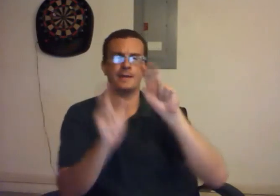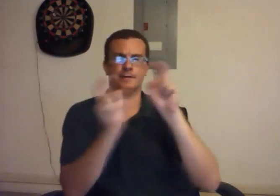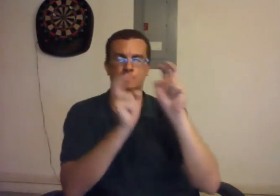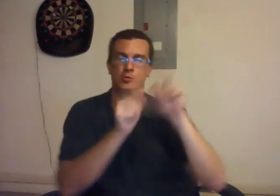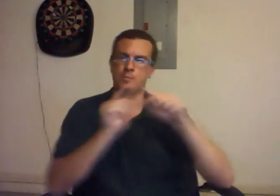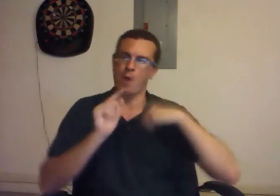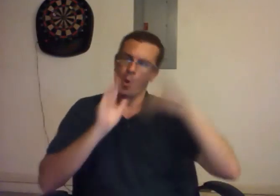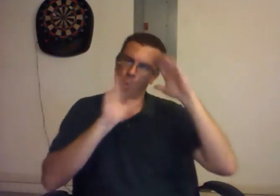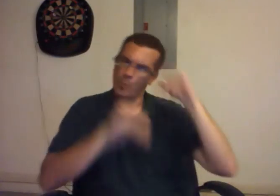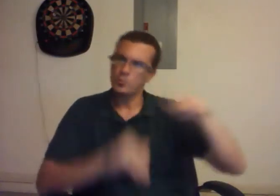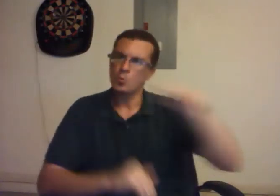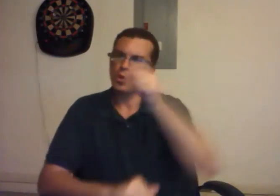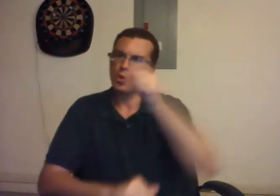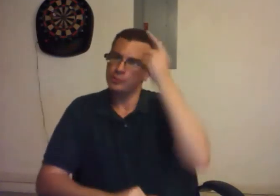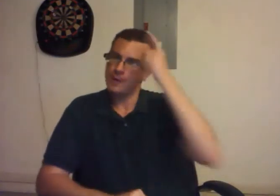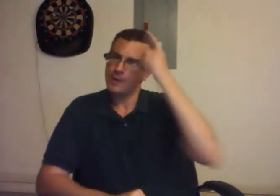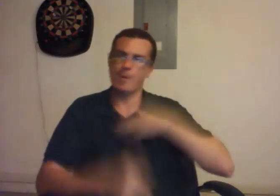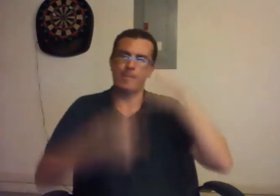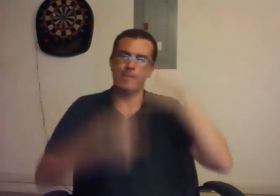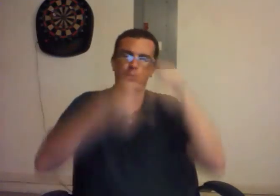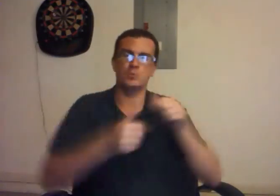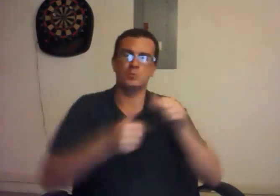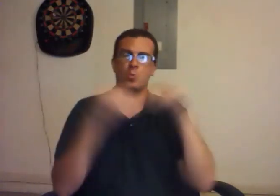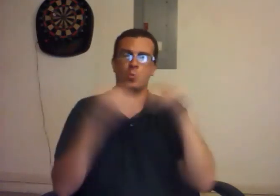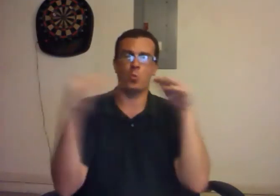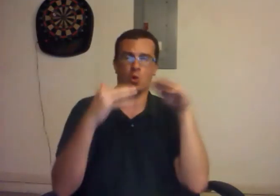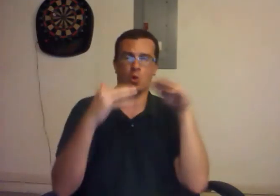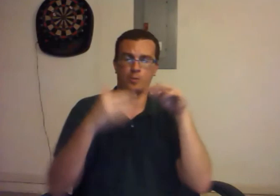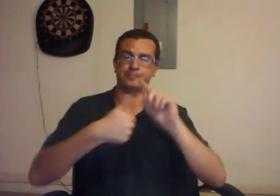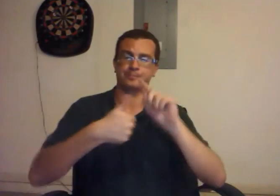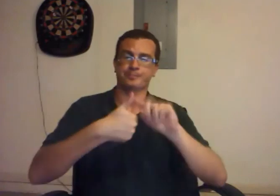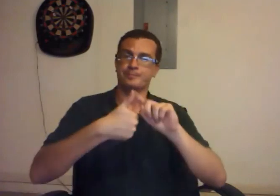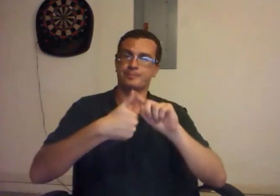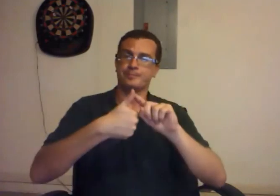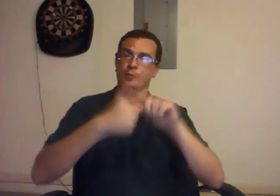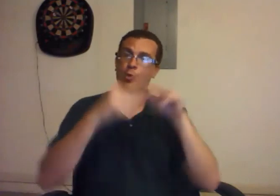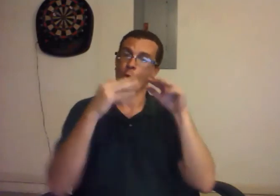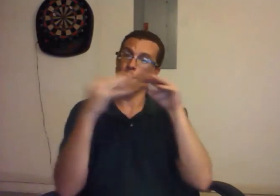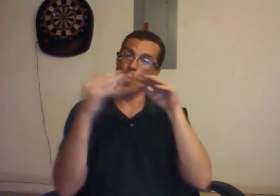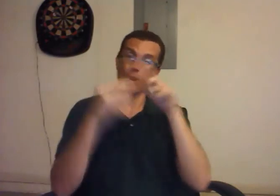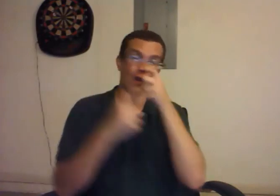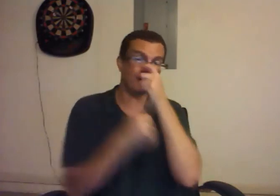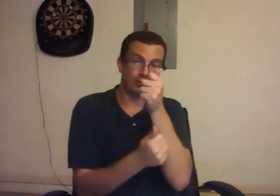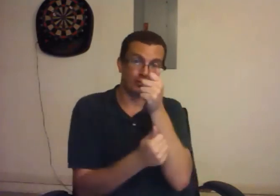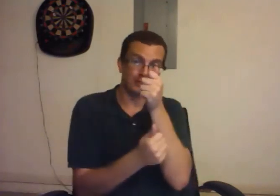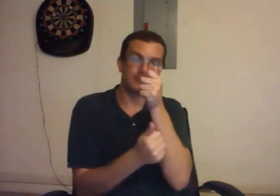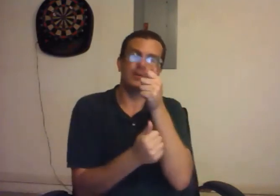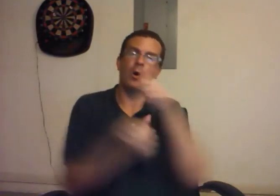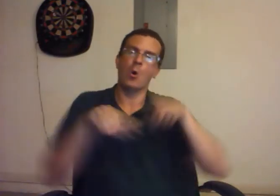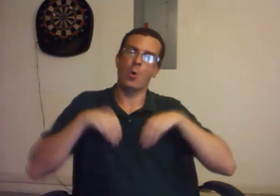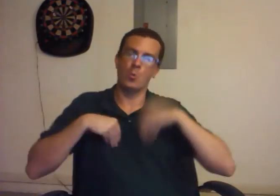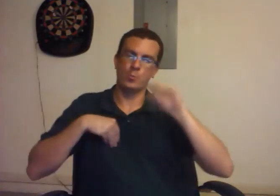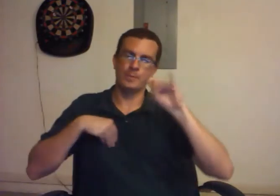But I hope you all understand my points about the wars. First, the war interests own the media.